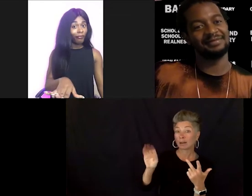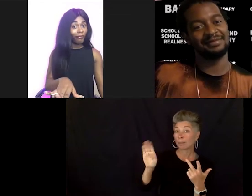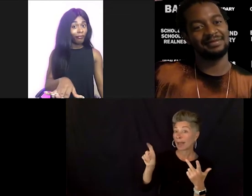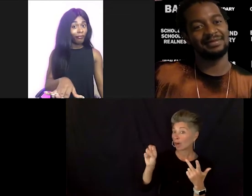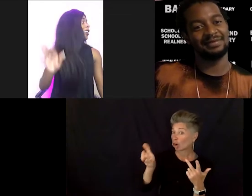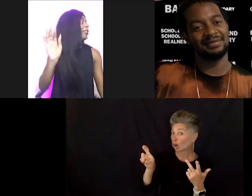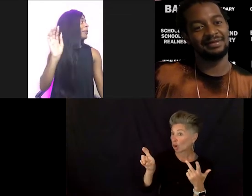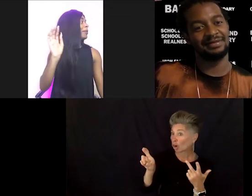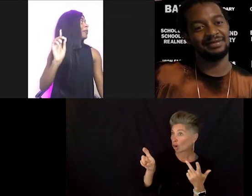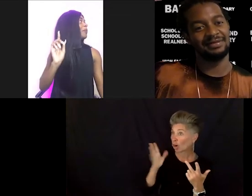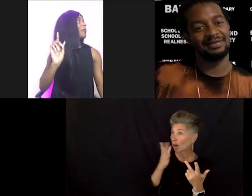Um,